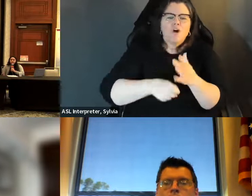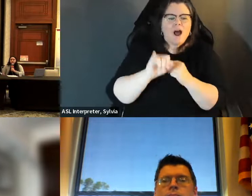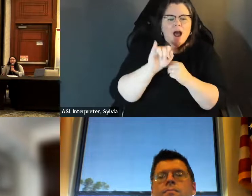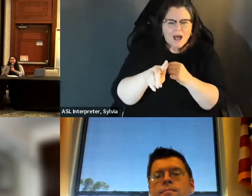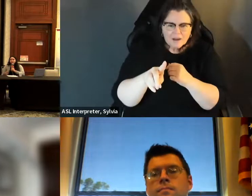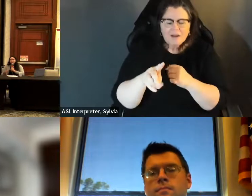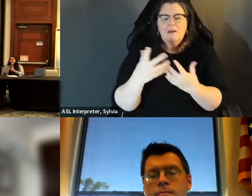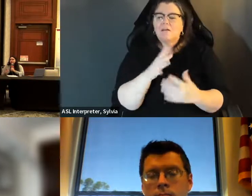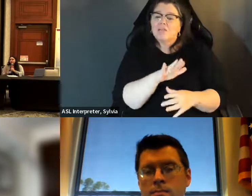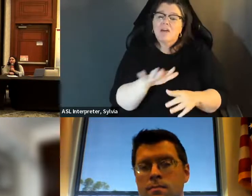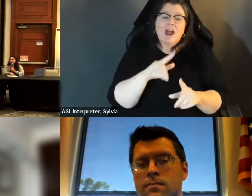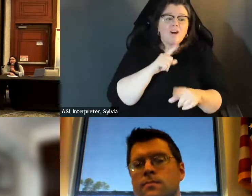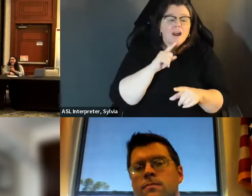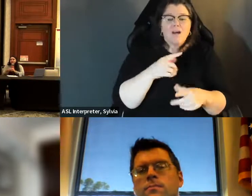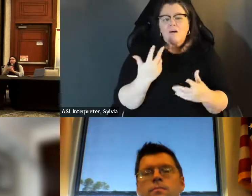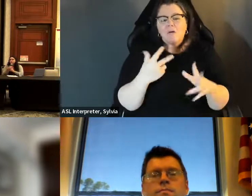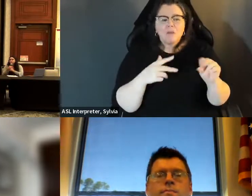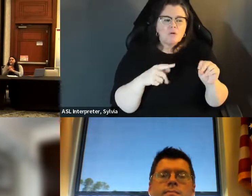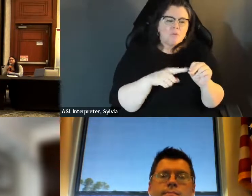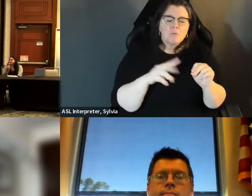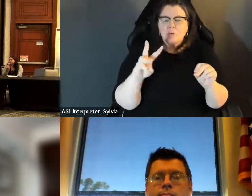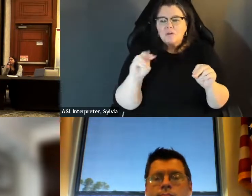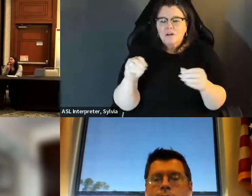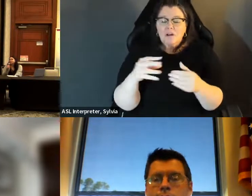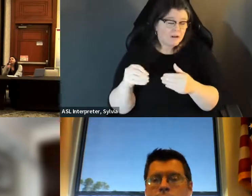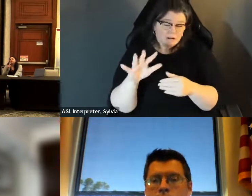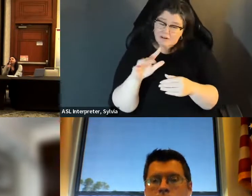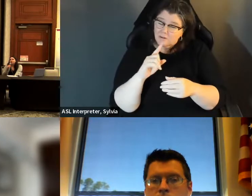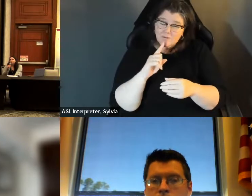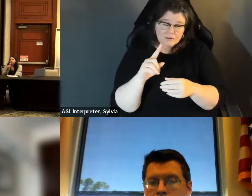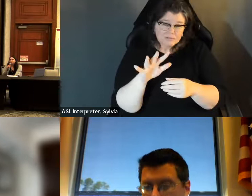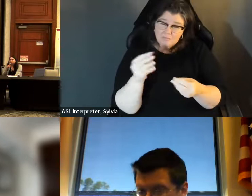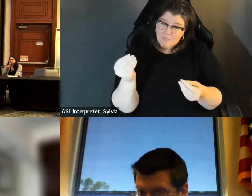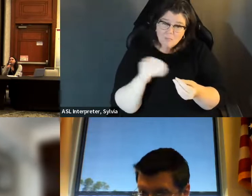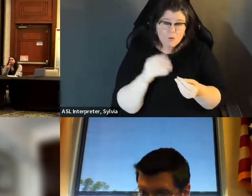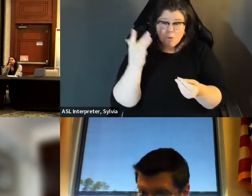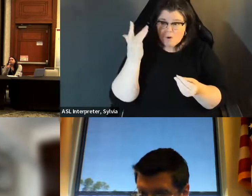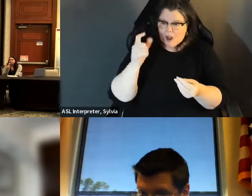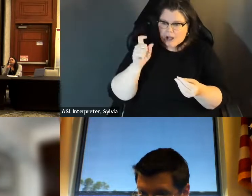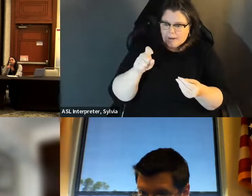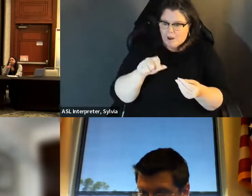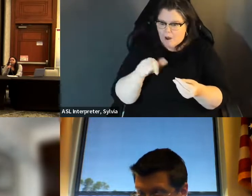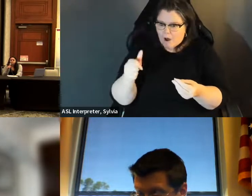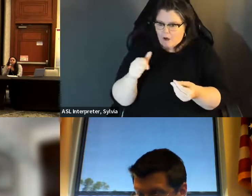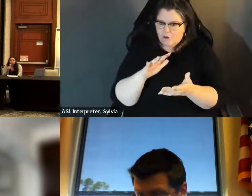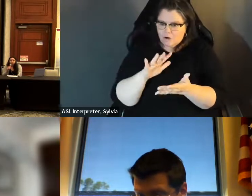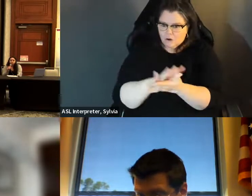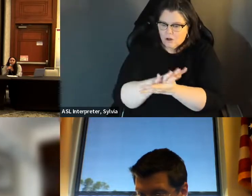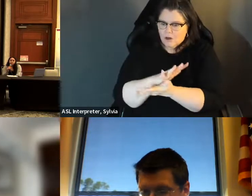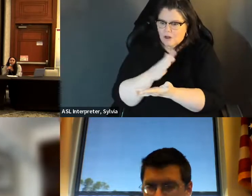and answers will go from like $30 to $60 on App. from, like $30 to $60 an average, but really it's a trick question, because the supporting documents that you